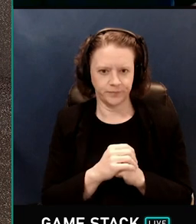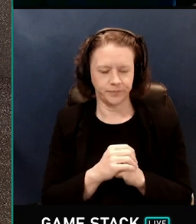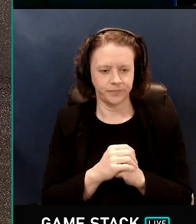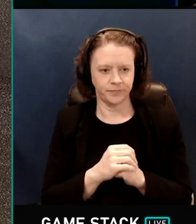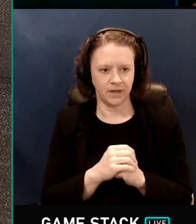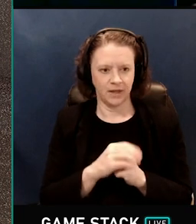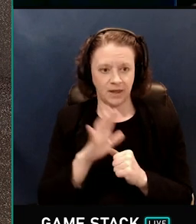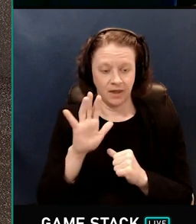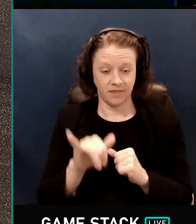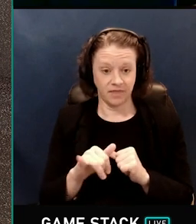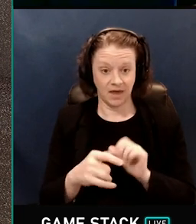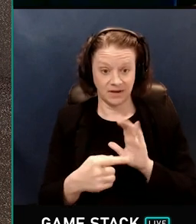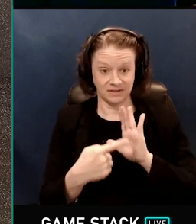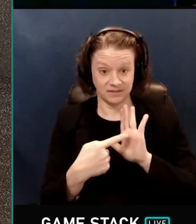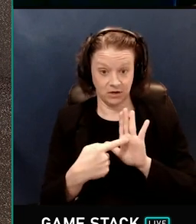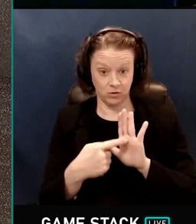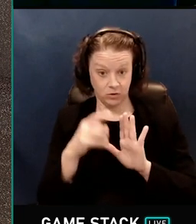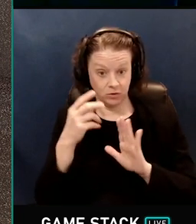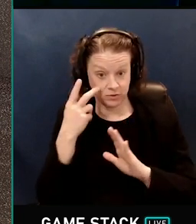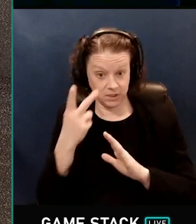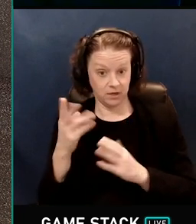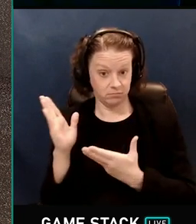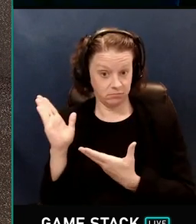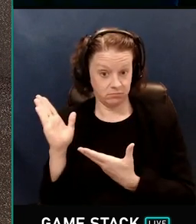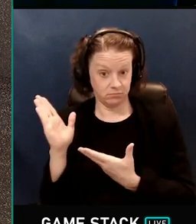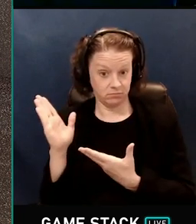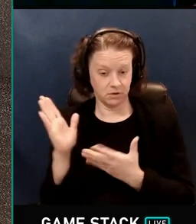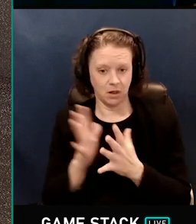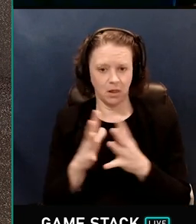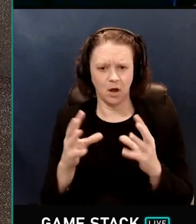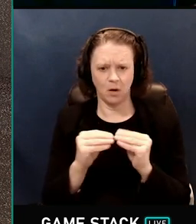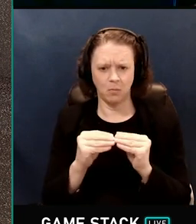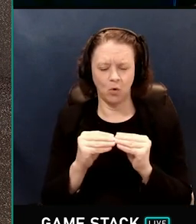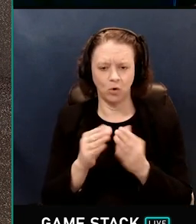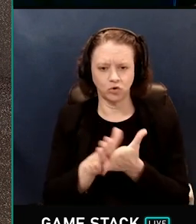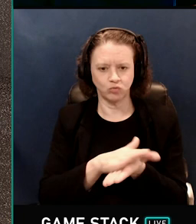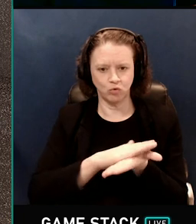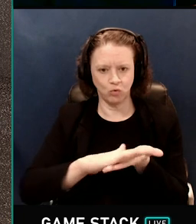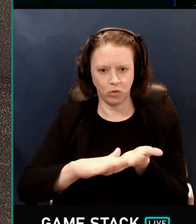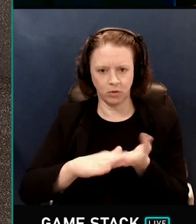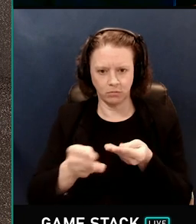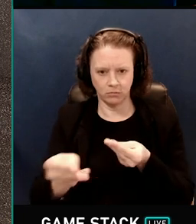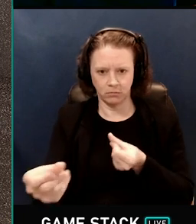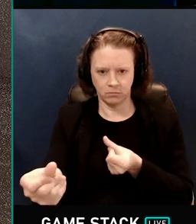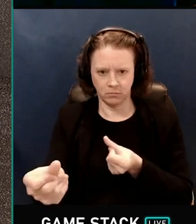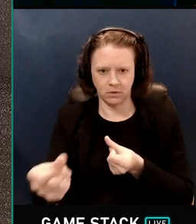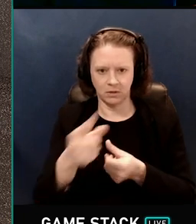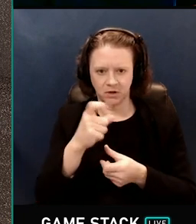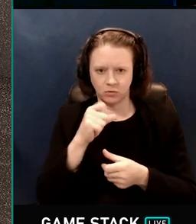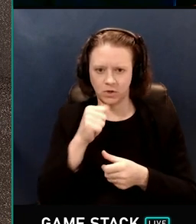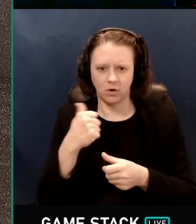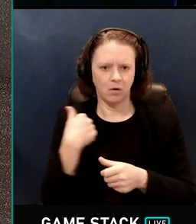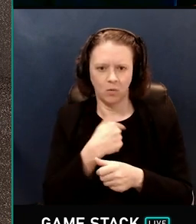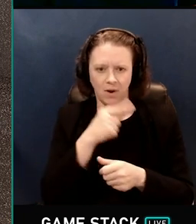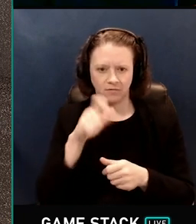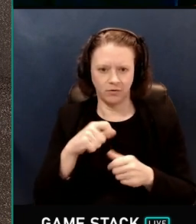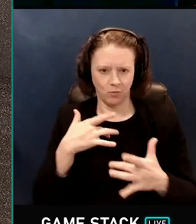So this signal is a lot smoother now, because we don't need to worry about all the detail in the surface color.